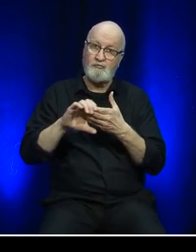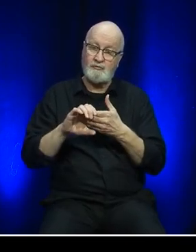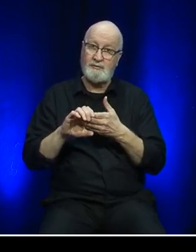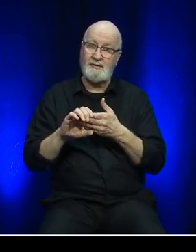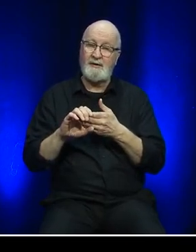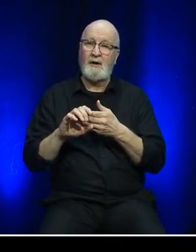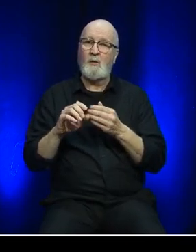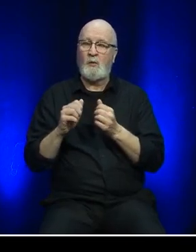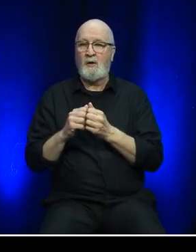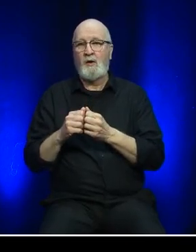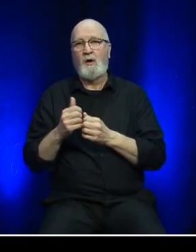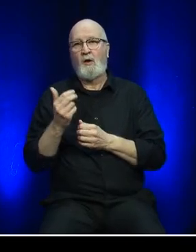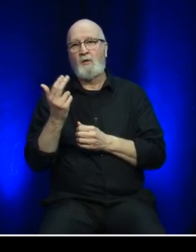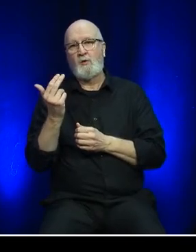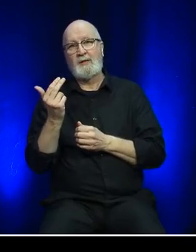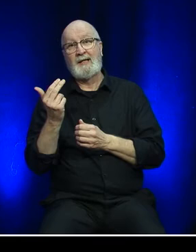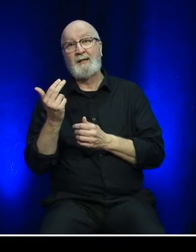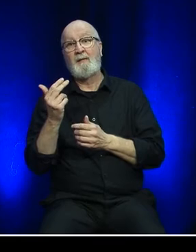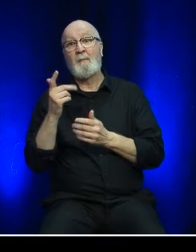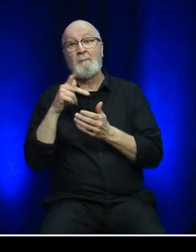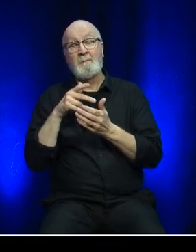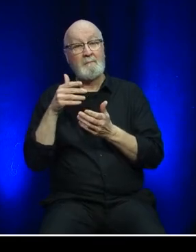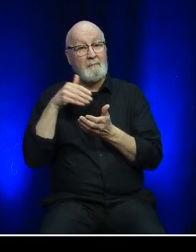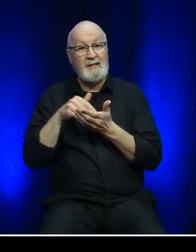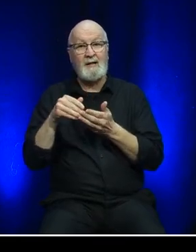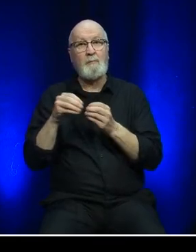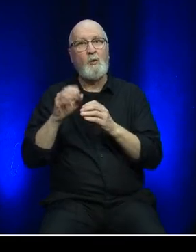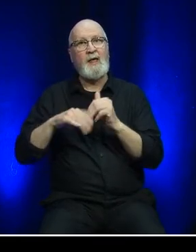$13 million higher than the previous fiscal year.